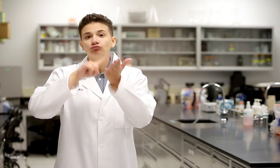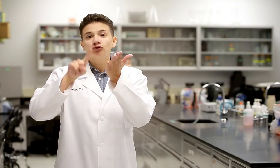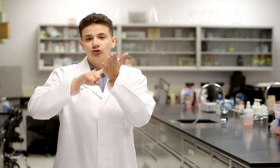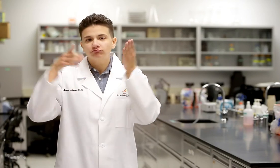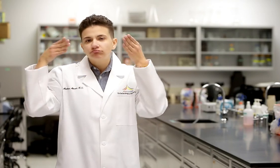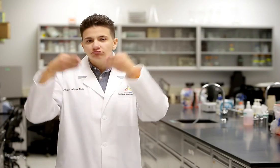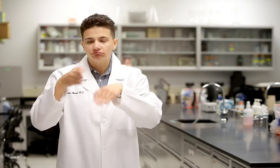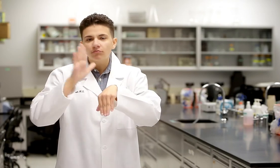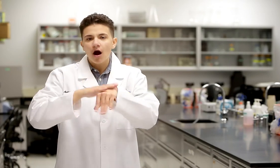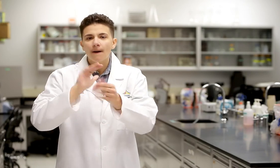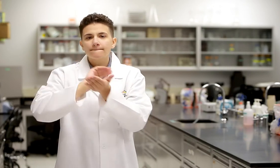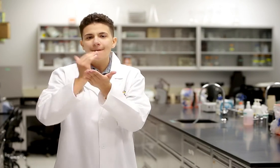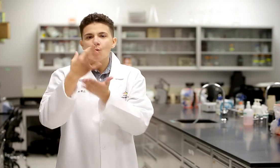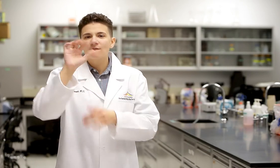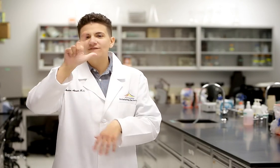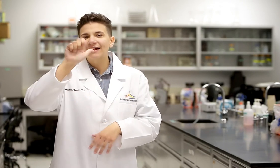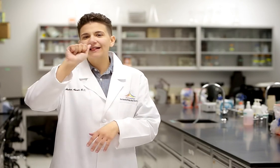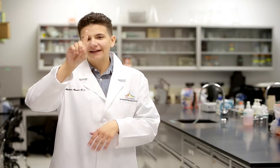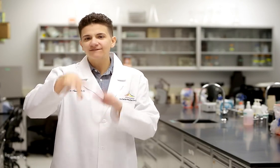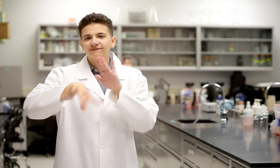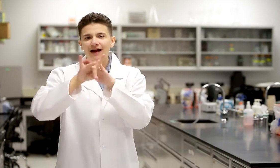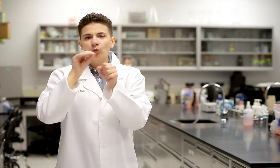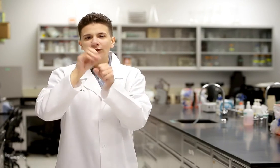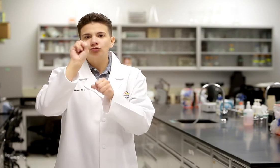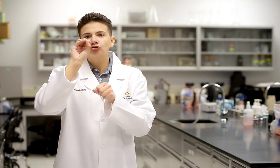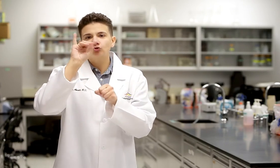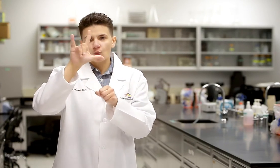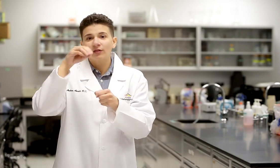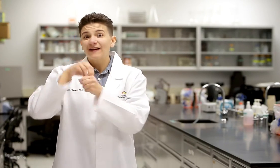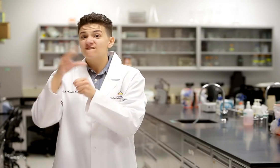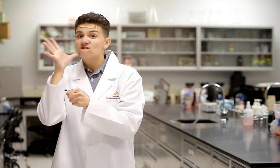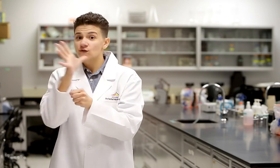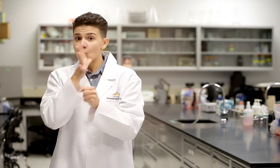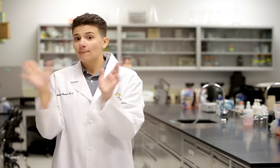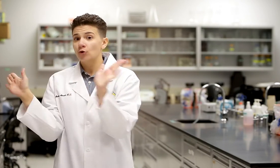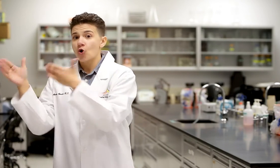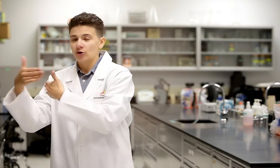My thesis research focuses on the amount of lead found in soil of both farm and home gardens